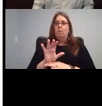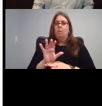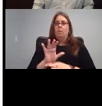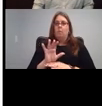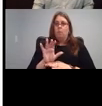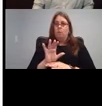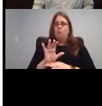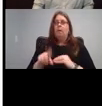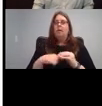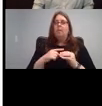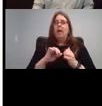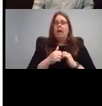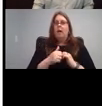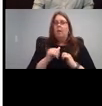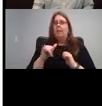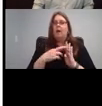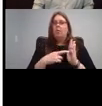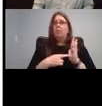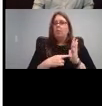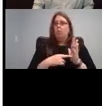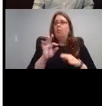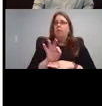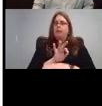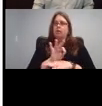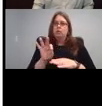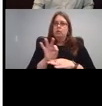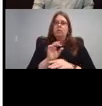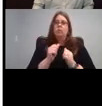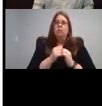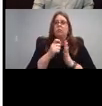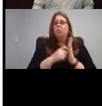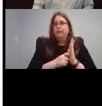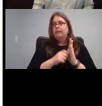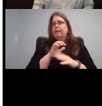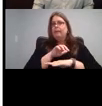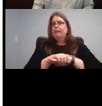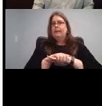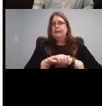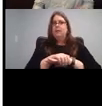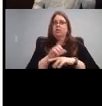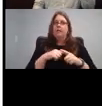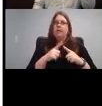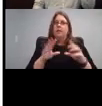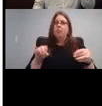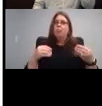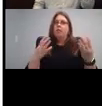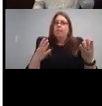about how it works, and then it gives you some exercises to work on. So like I said, if they're struggling with reading and